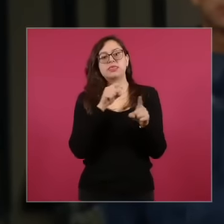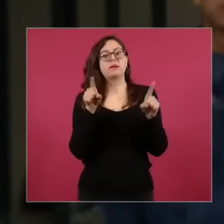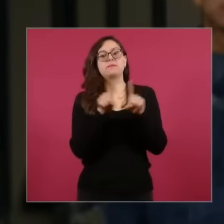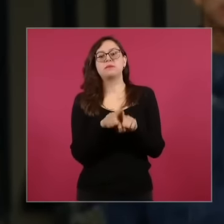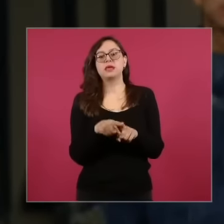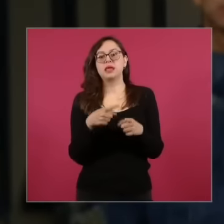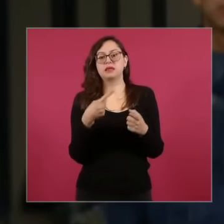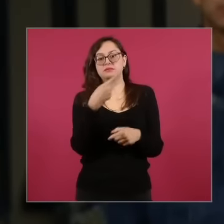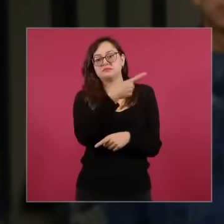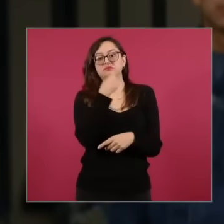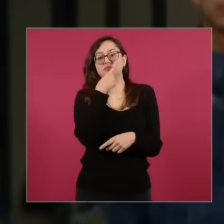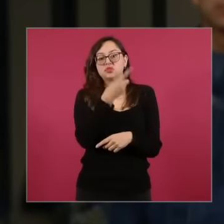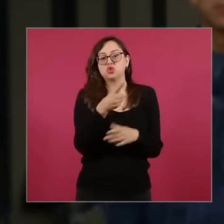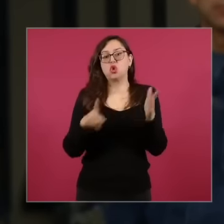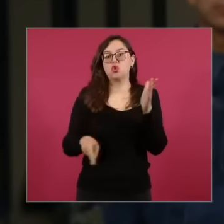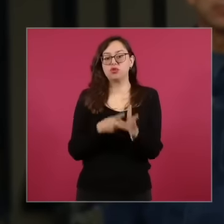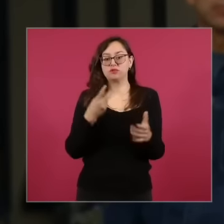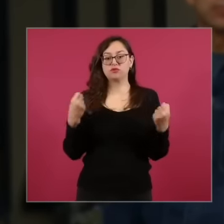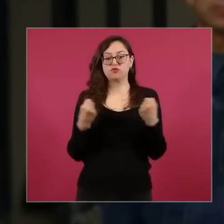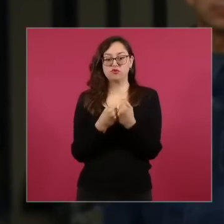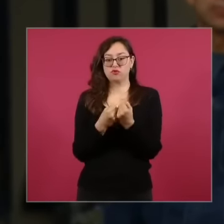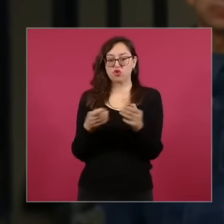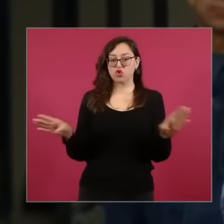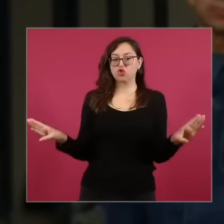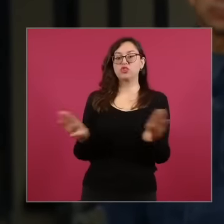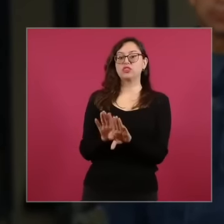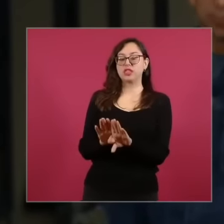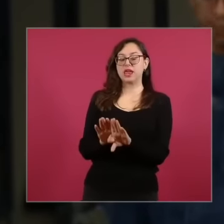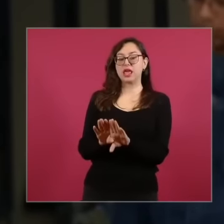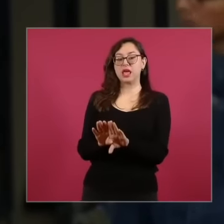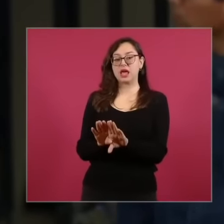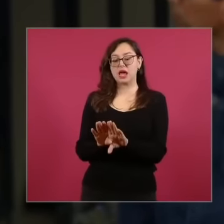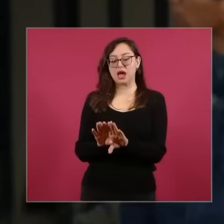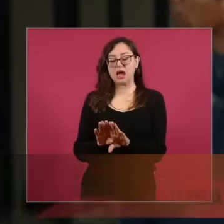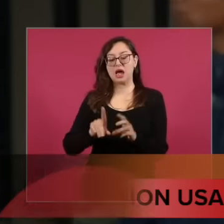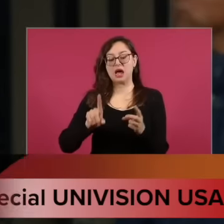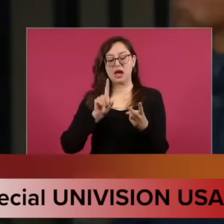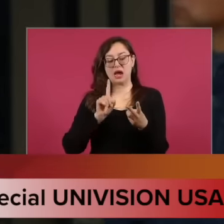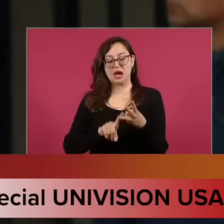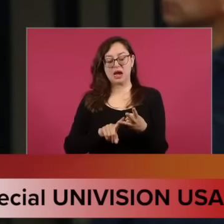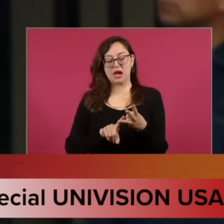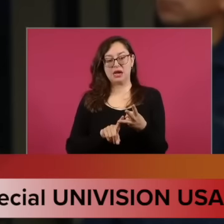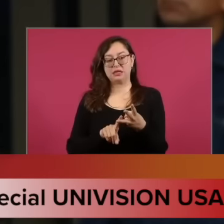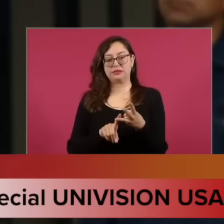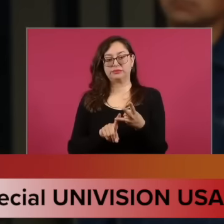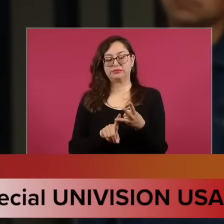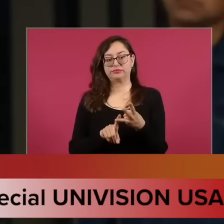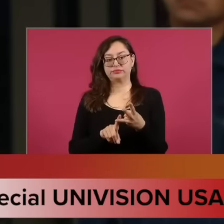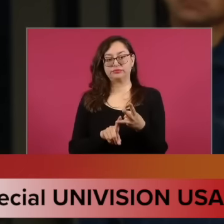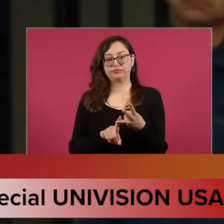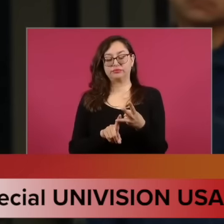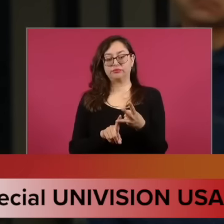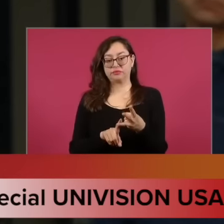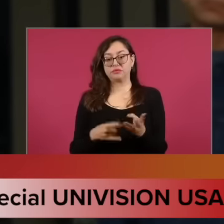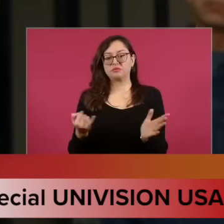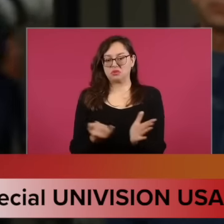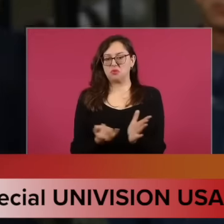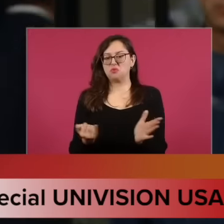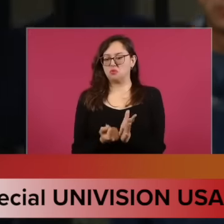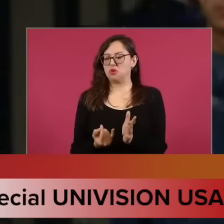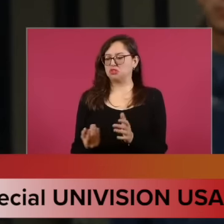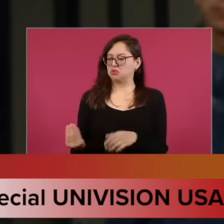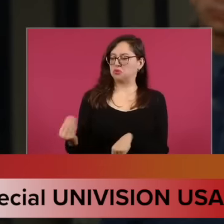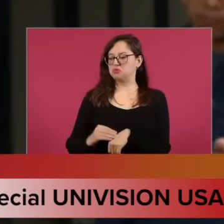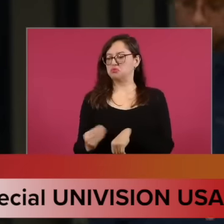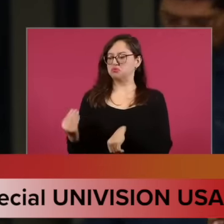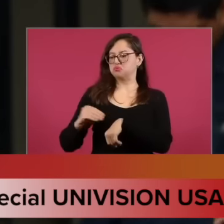closing the border and also reiterated what and taxes that you can put on Chinese vehicles